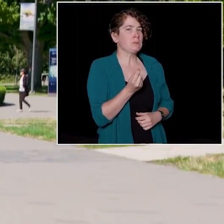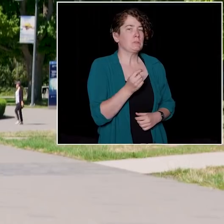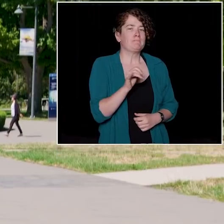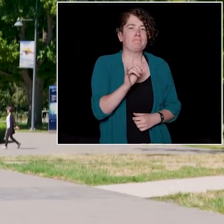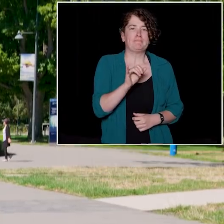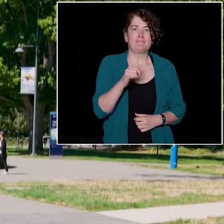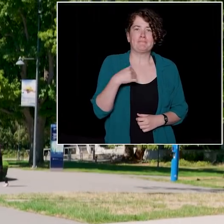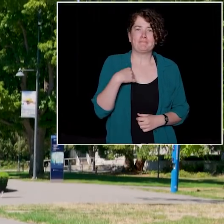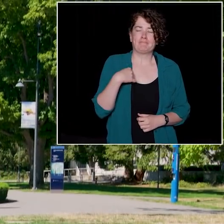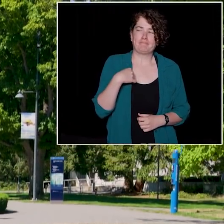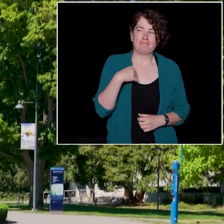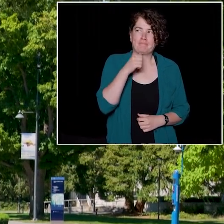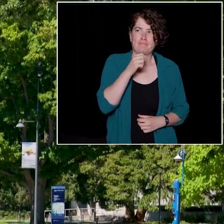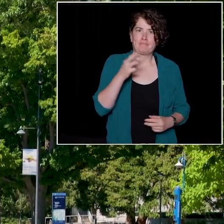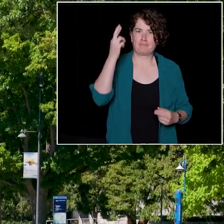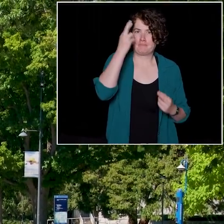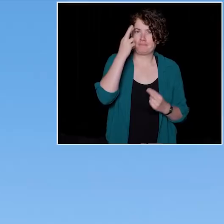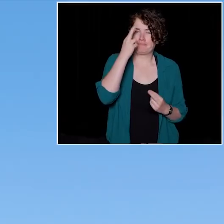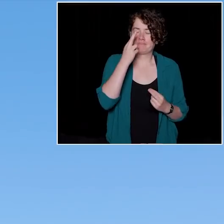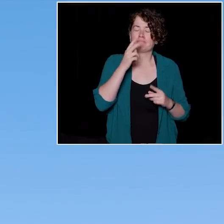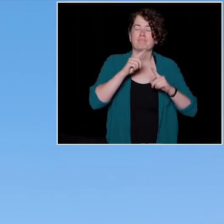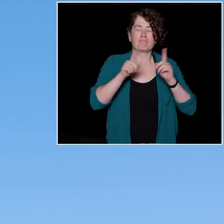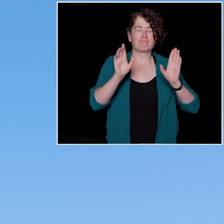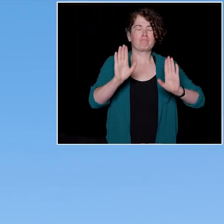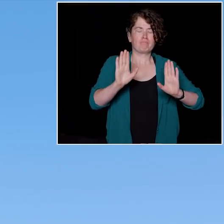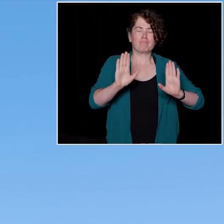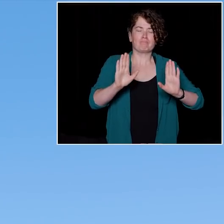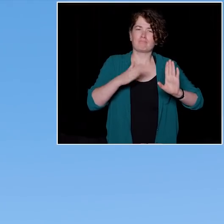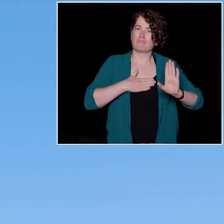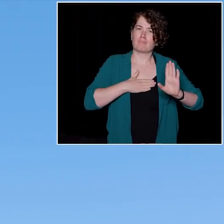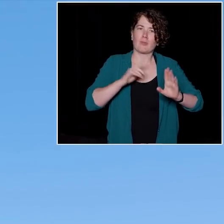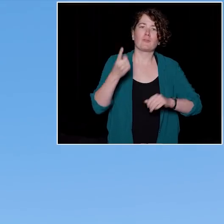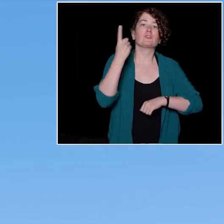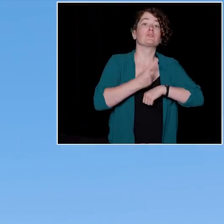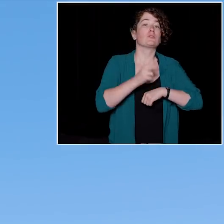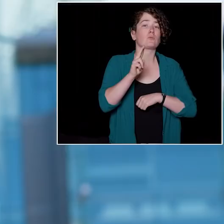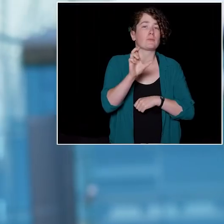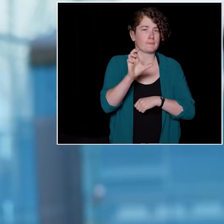So, I didn't read the fine print, but I'm not going to let that ruin my first day at UBC.